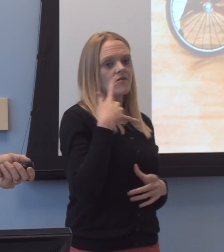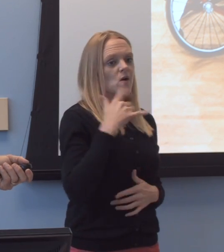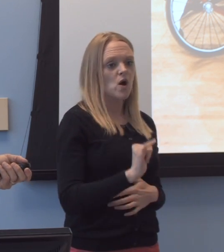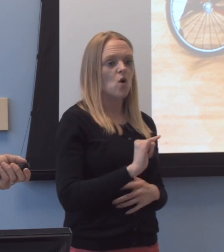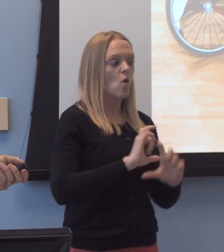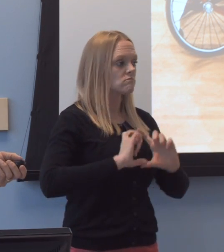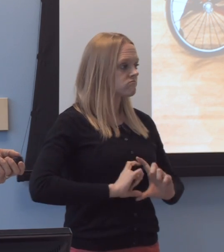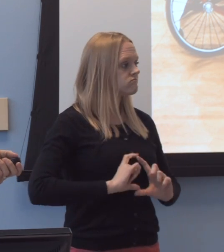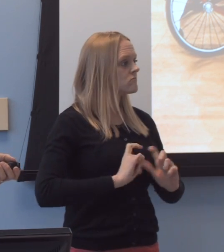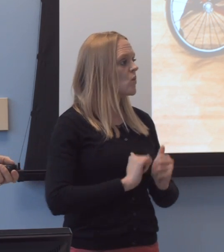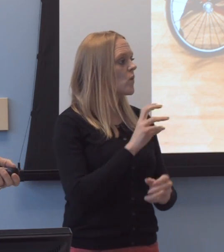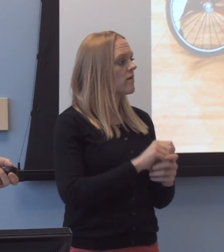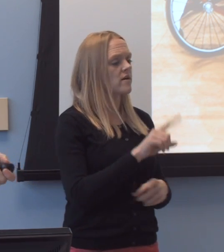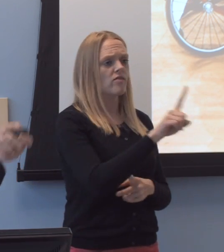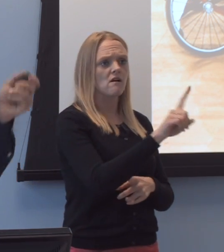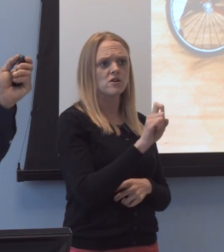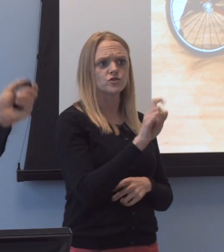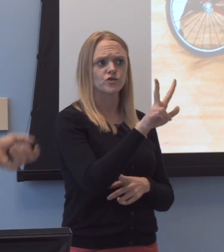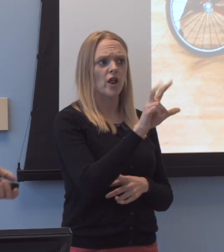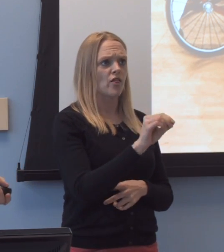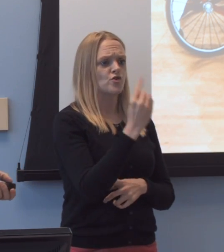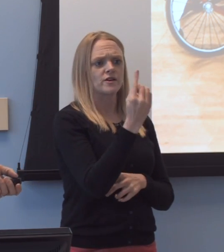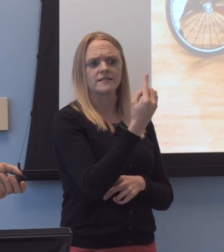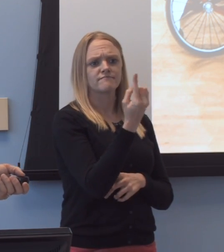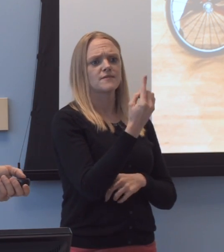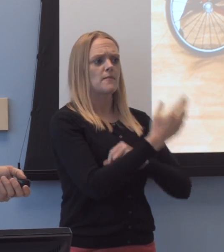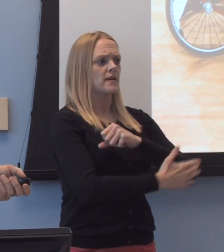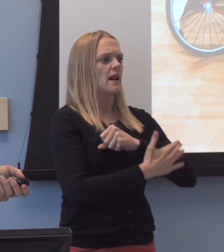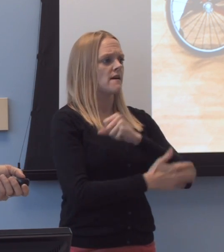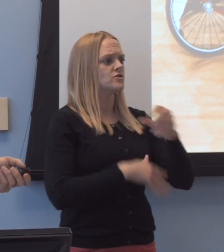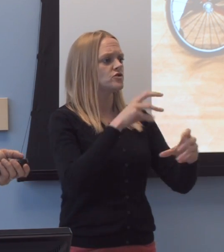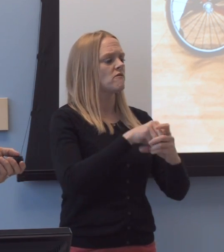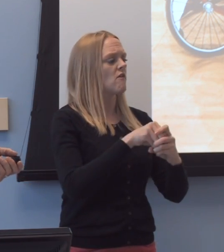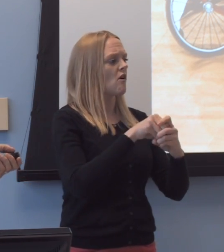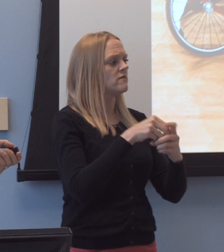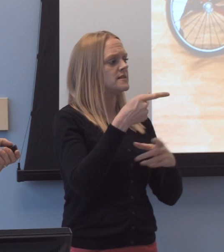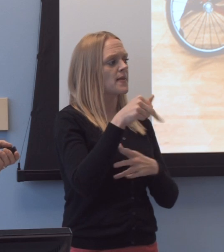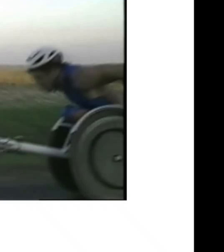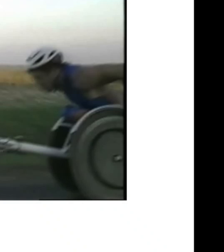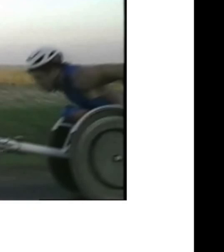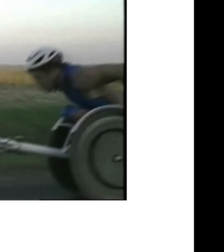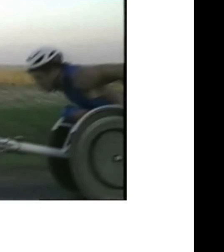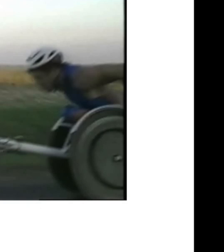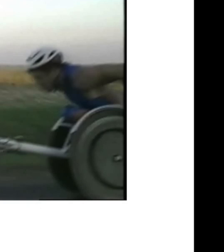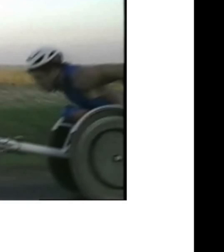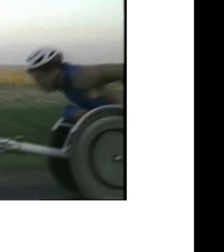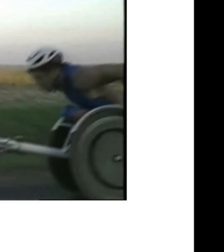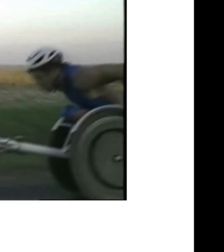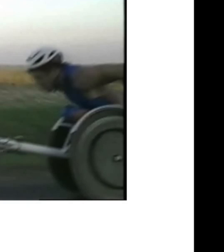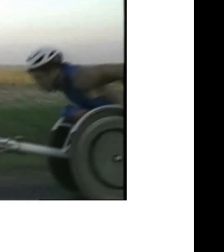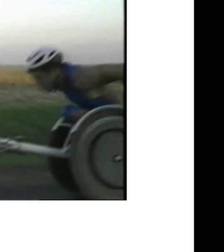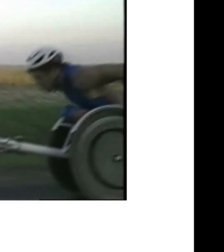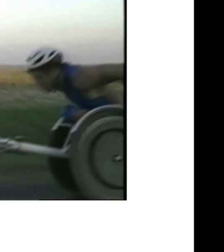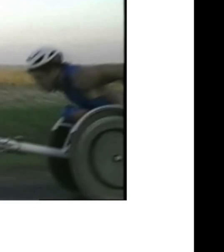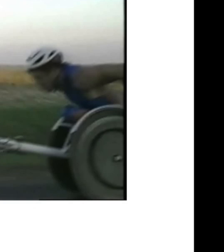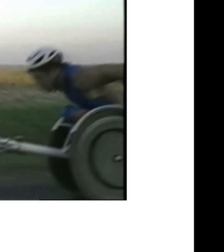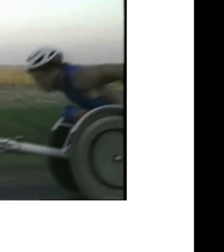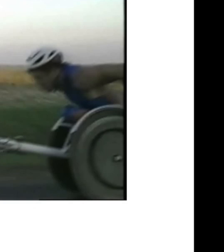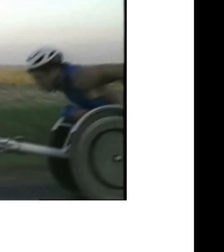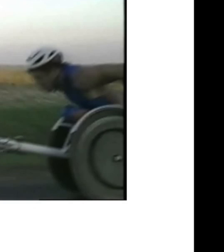uh, the 130-some nations that were in the Paralympics in London. Um, but more importantly, and, uh, I-you know,